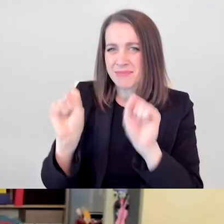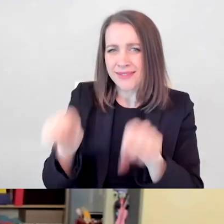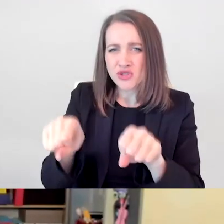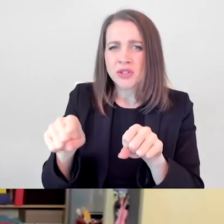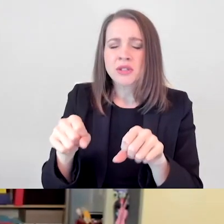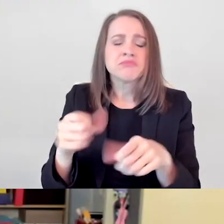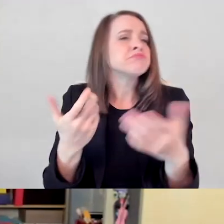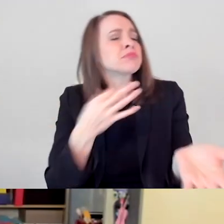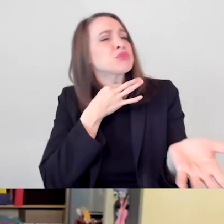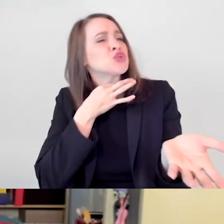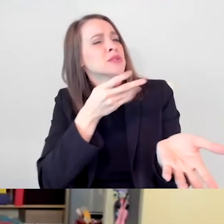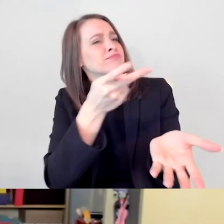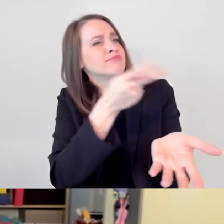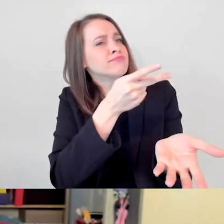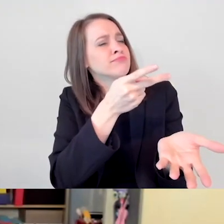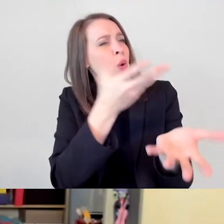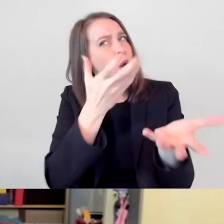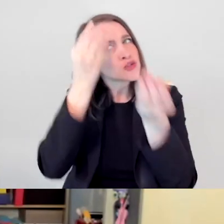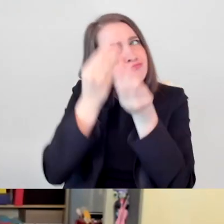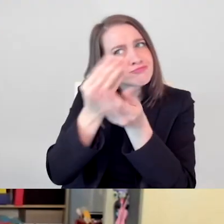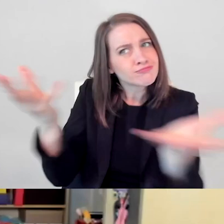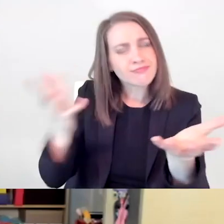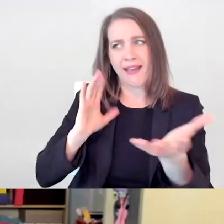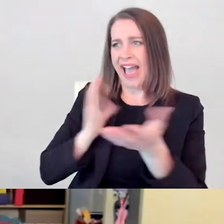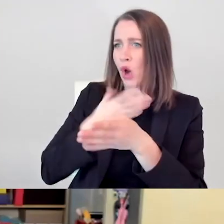What would you like to say to our beloved industry and all